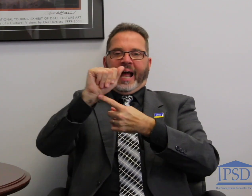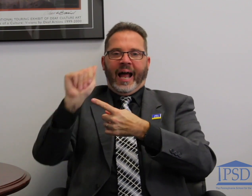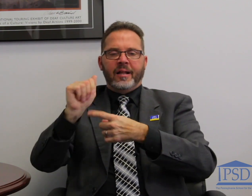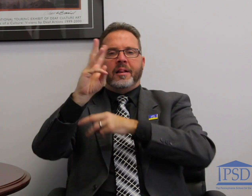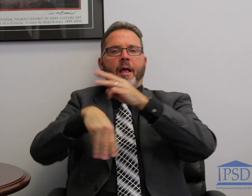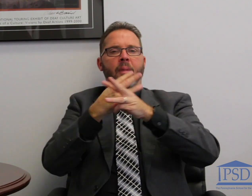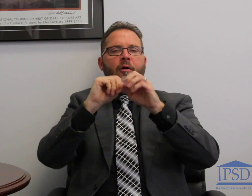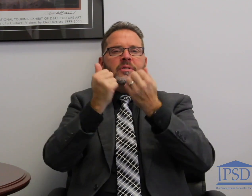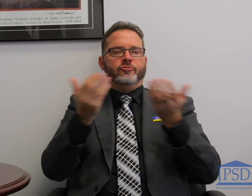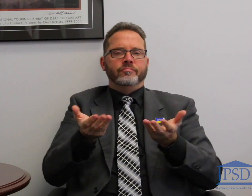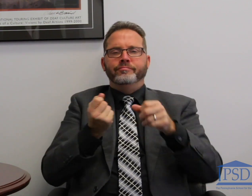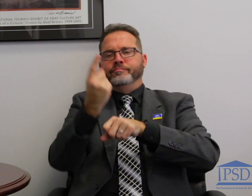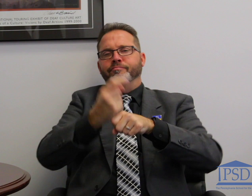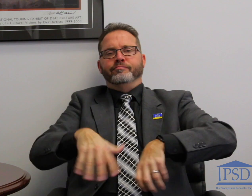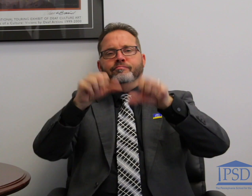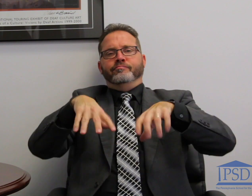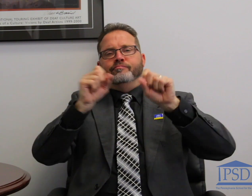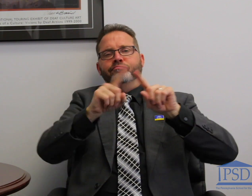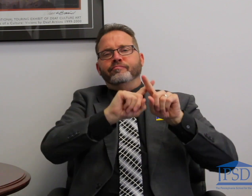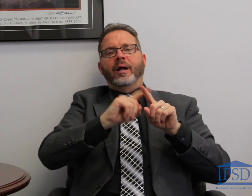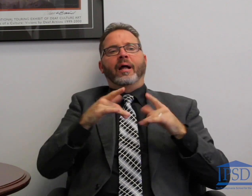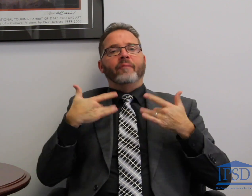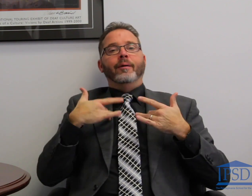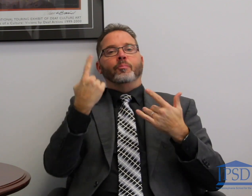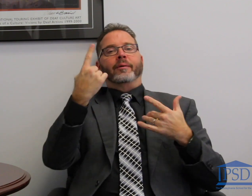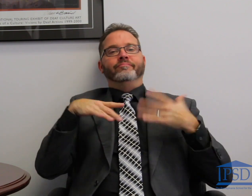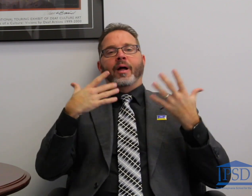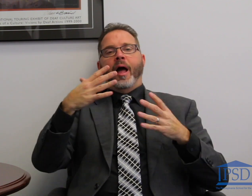the PSDAA. They have several events throughout the year and the most recent one